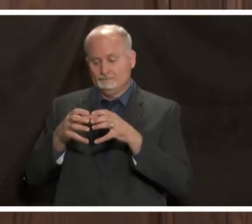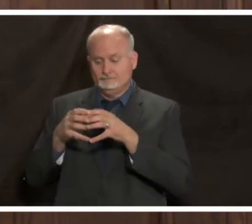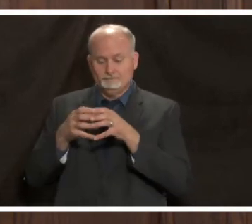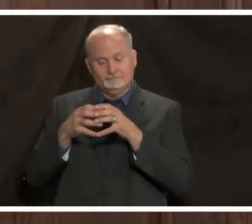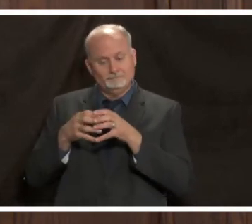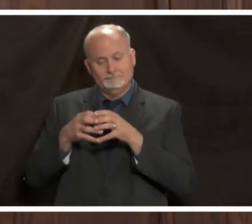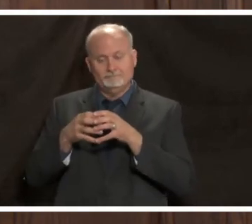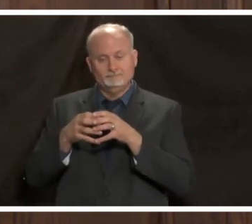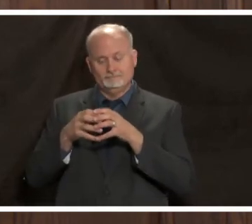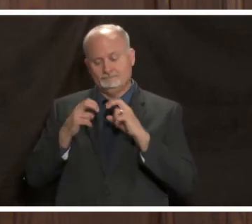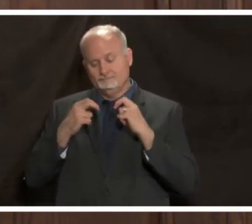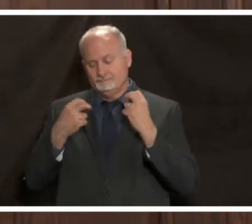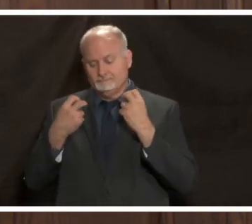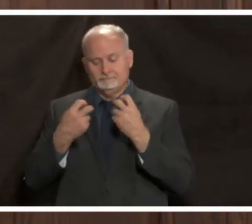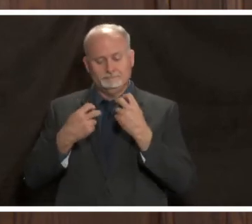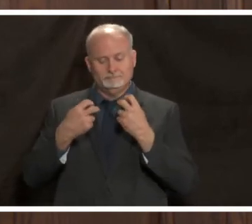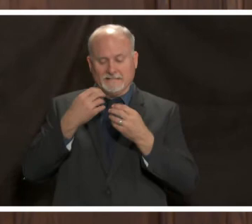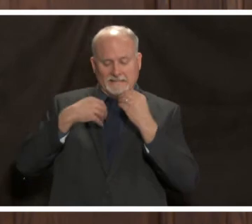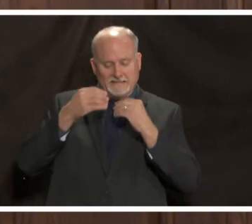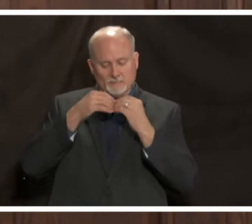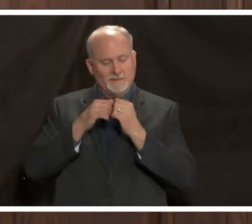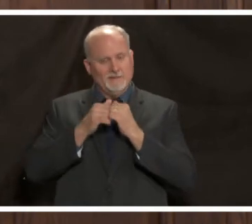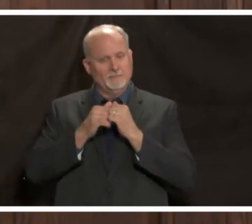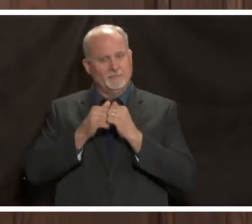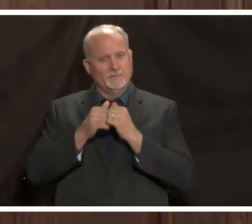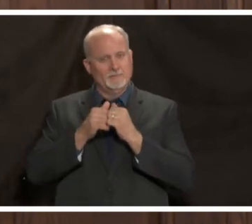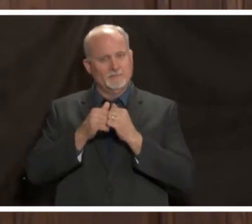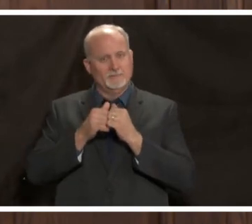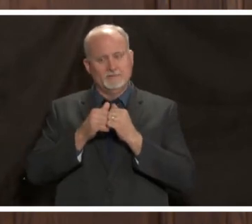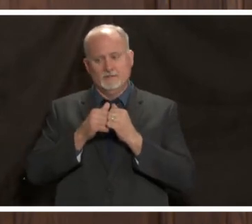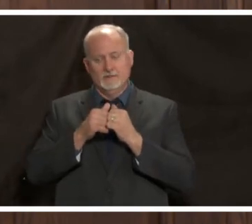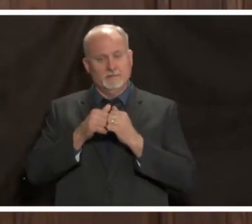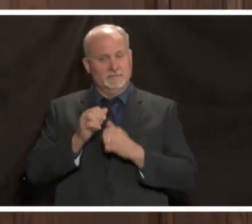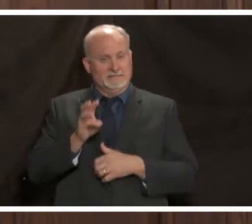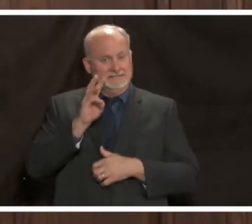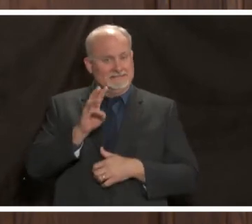sitting at the same table and eating together but you know there's six or eight or more of them